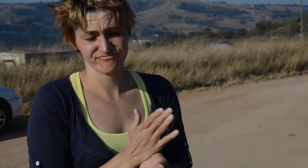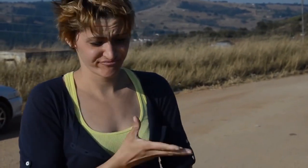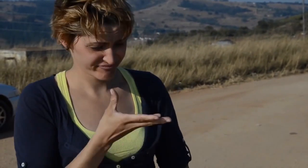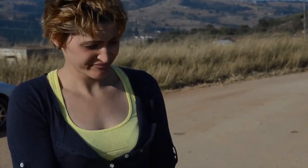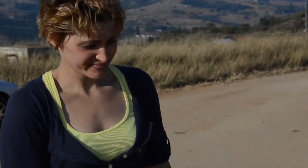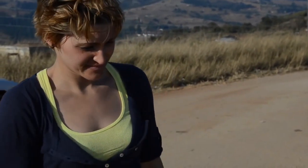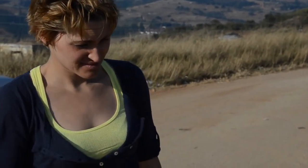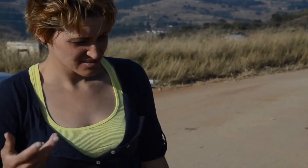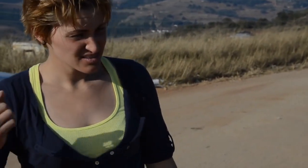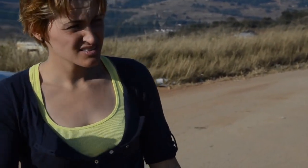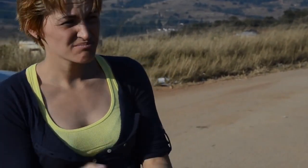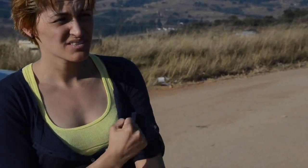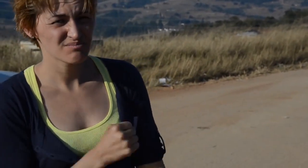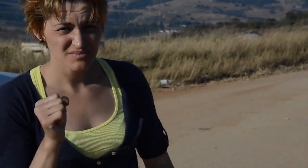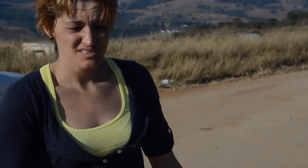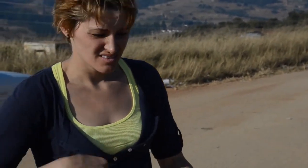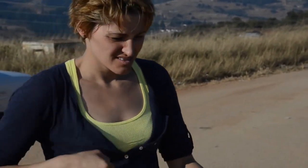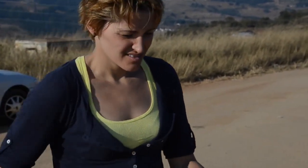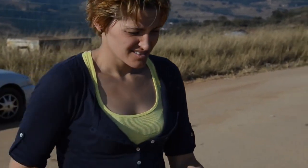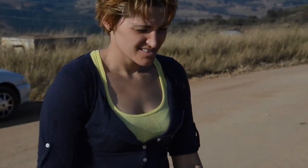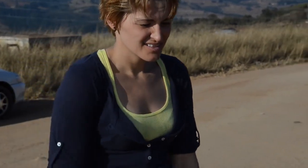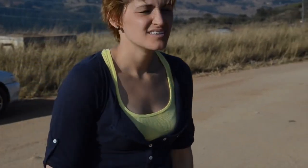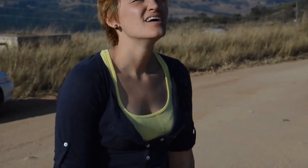after driving on that bumpy road.